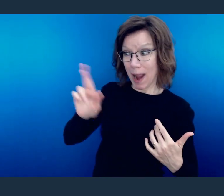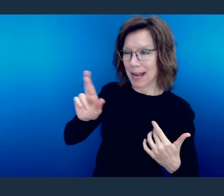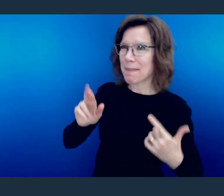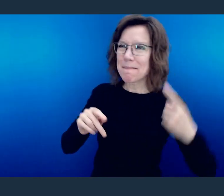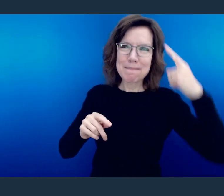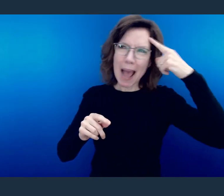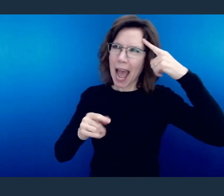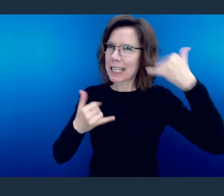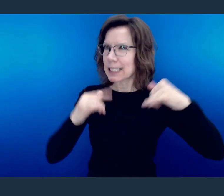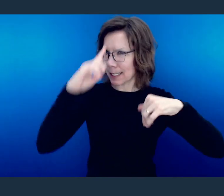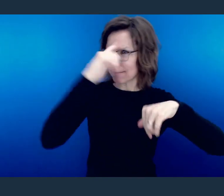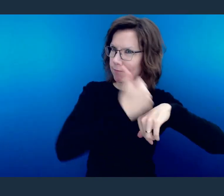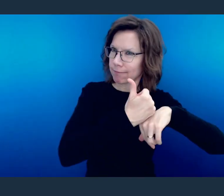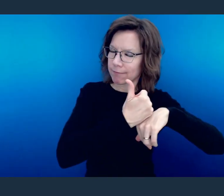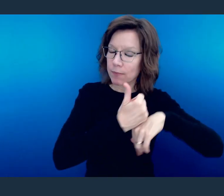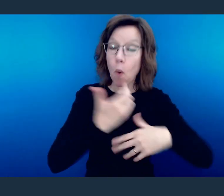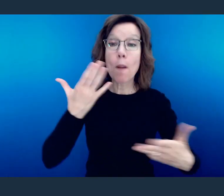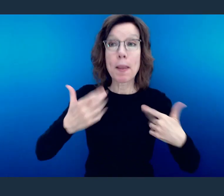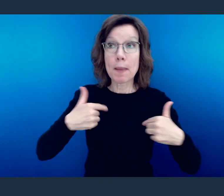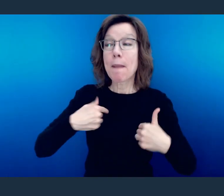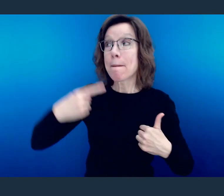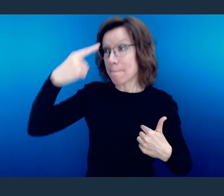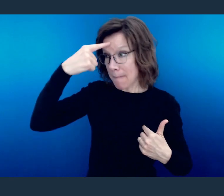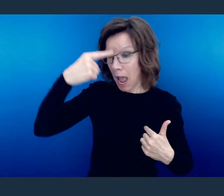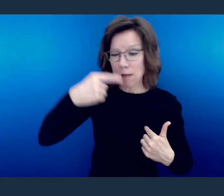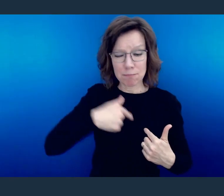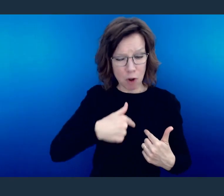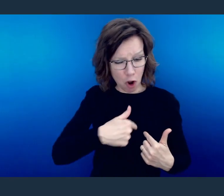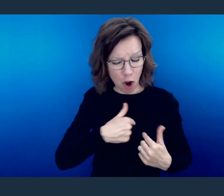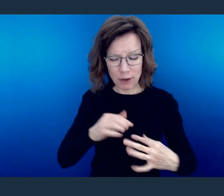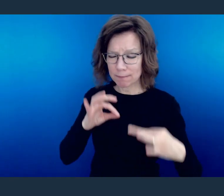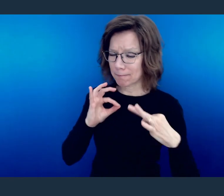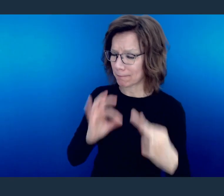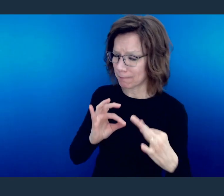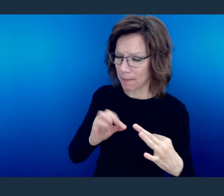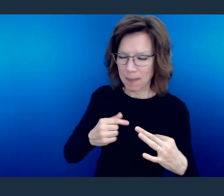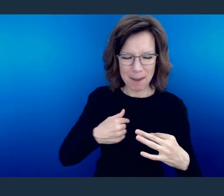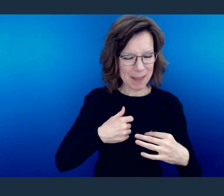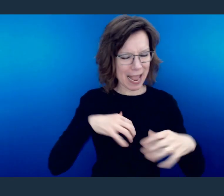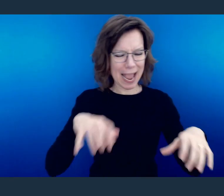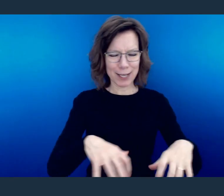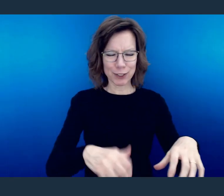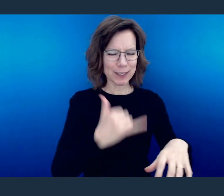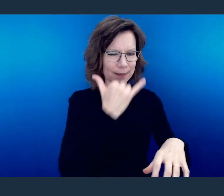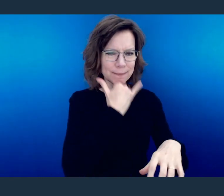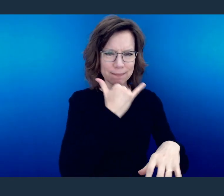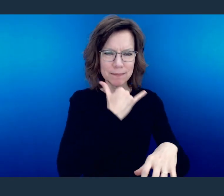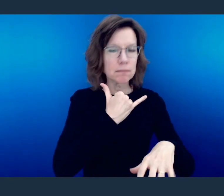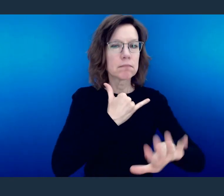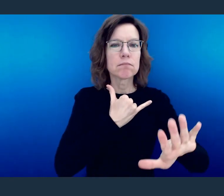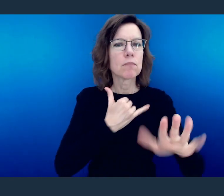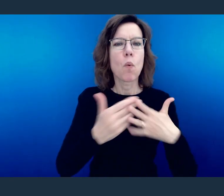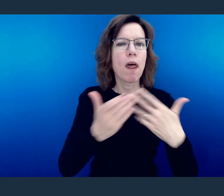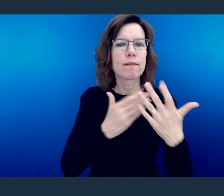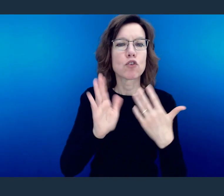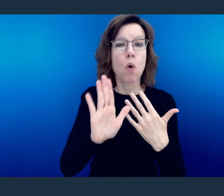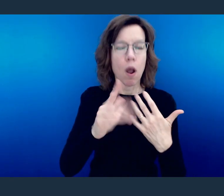Or maybe my mind and my heart are good but my actions are lacking. Wherever that is, I'm going to pray with you.